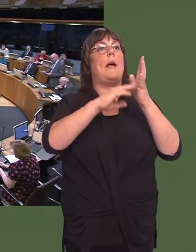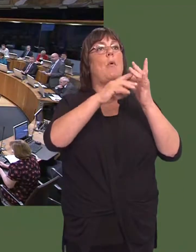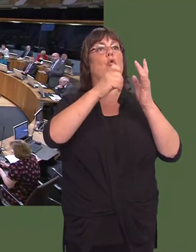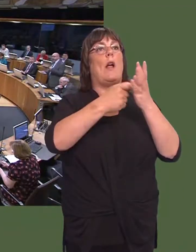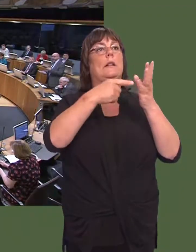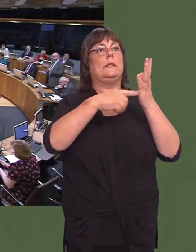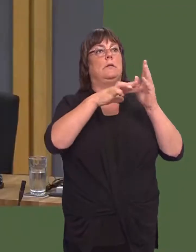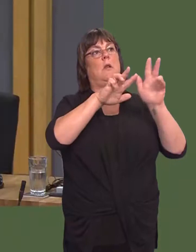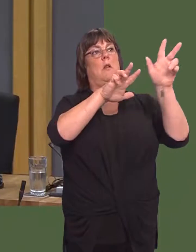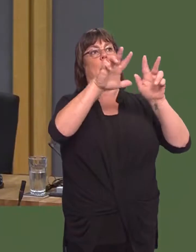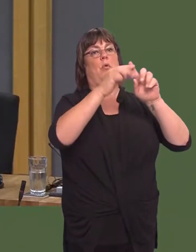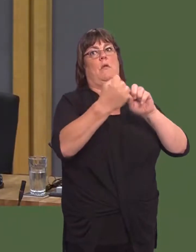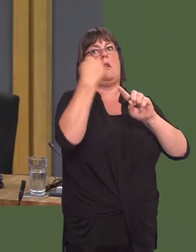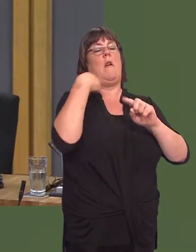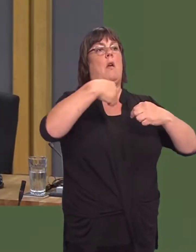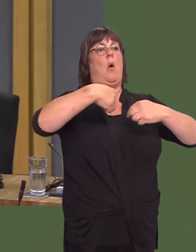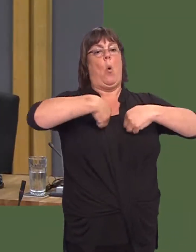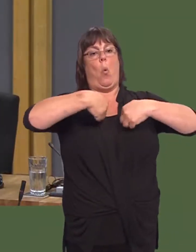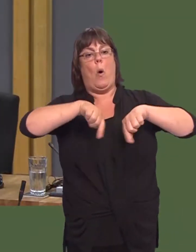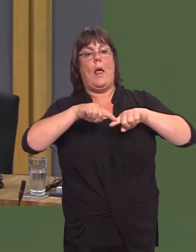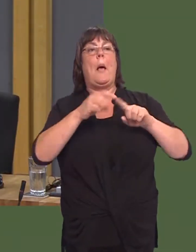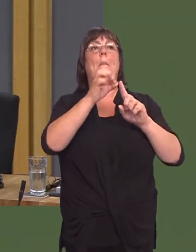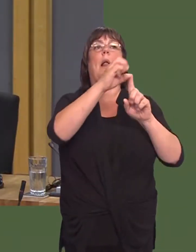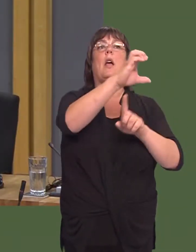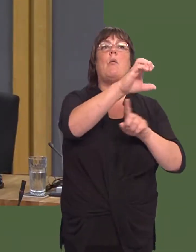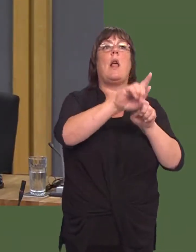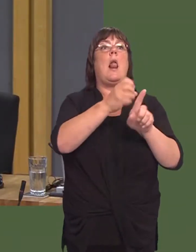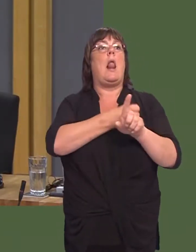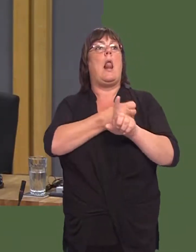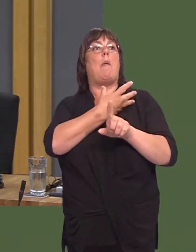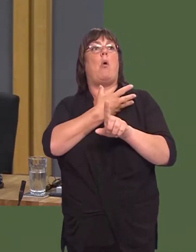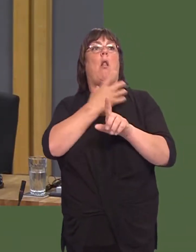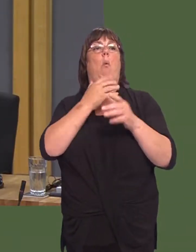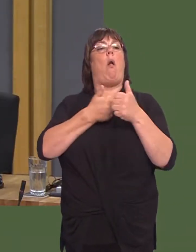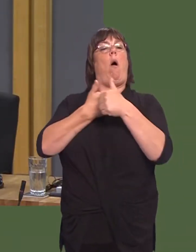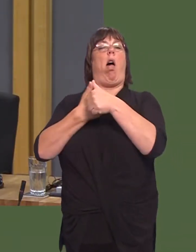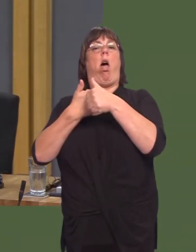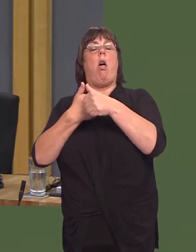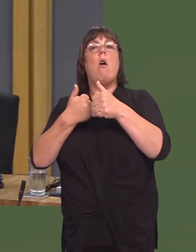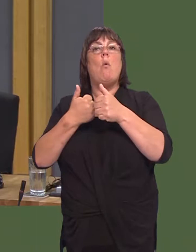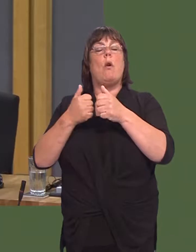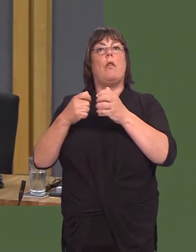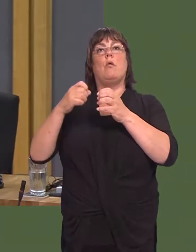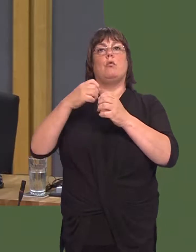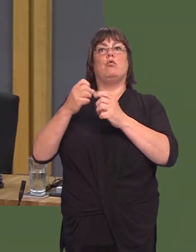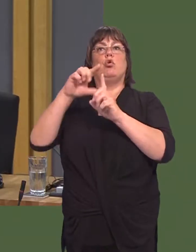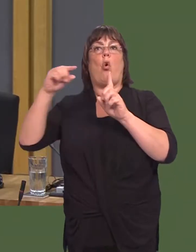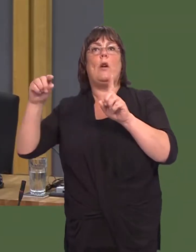yn Aberystwyth, rydym ni, Plaid Cymru a Llafur, mewn gwely gydaír Tories ac UKIP ar gytundeb Brexit eithafol.